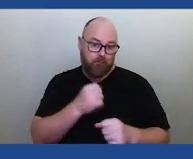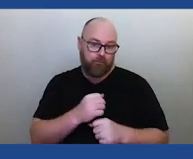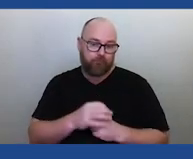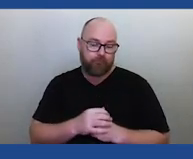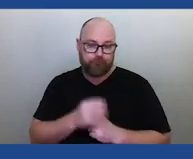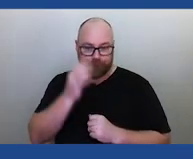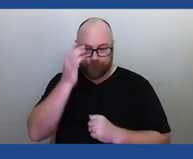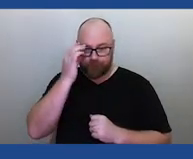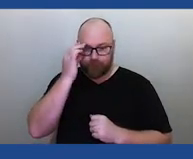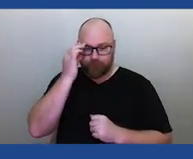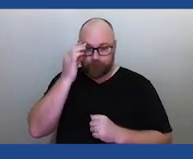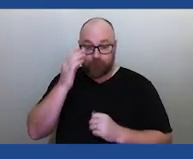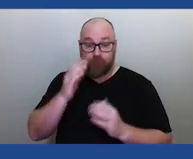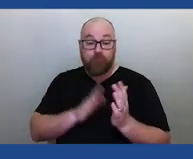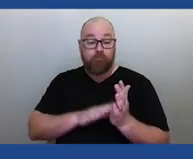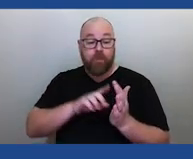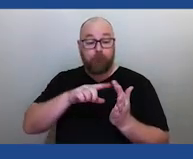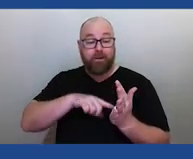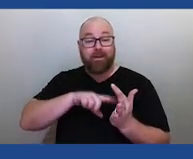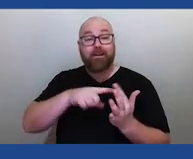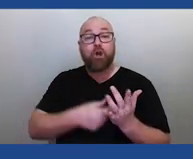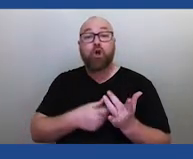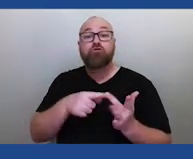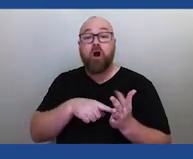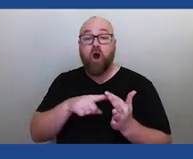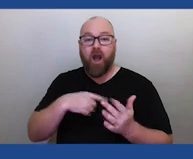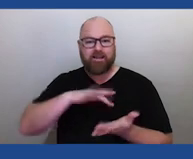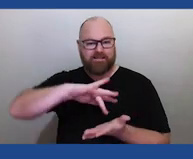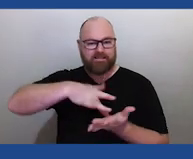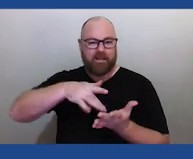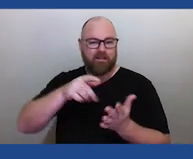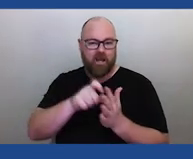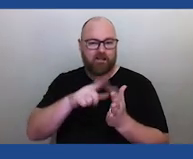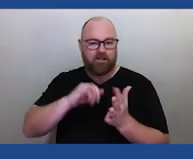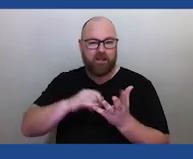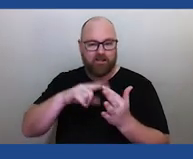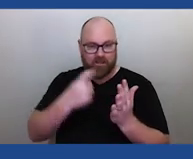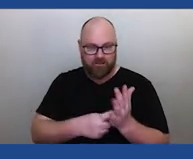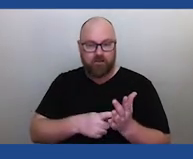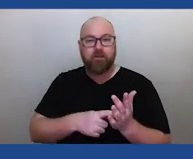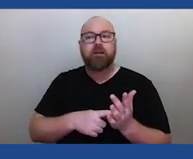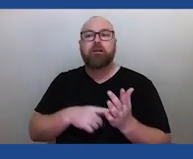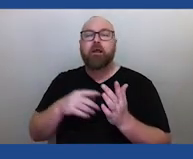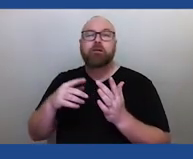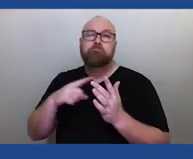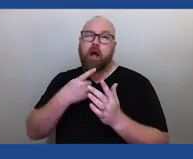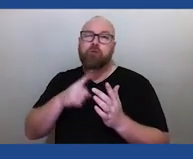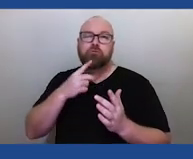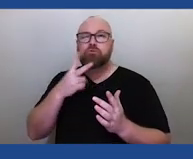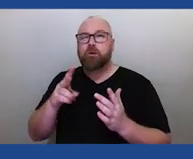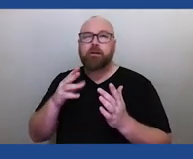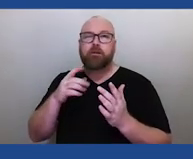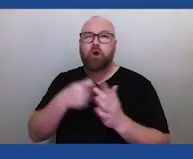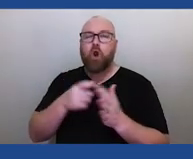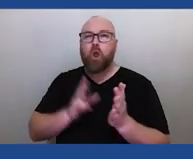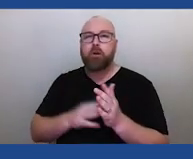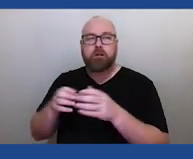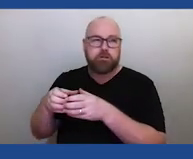the Henbury Meteorite Crater is in the central desert, about 120 kilometers south of Alice Springs. It's a crater field of about 16